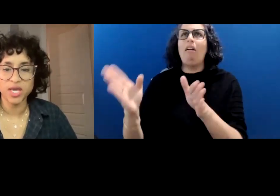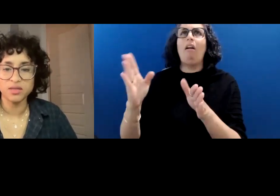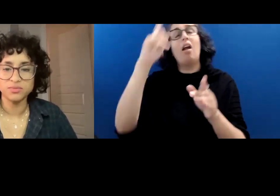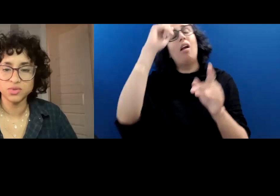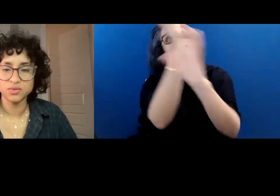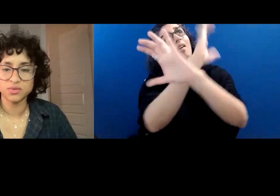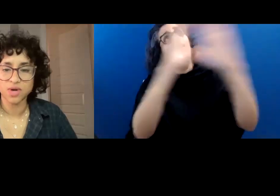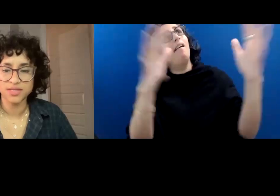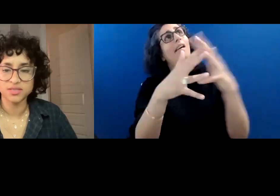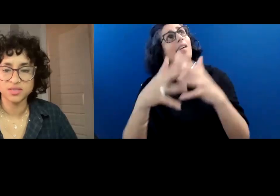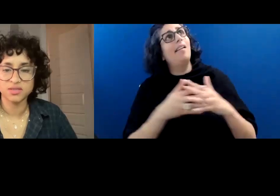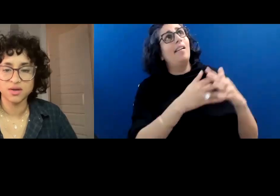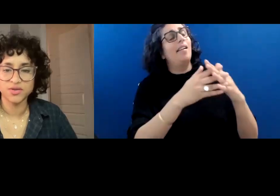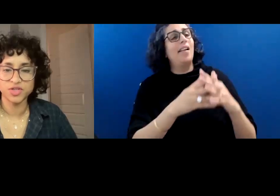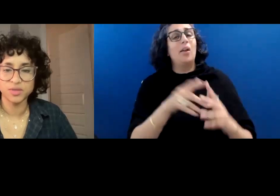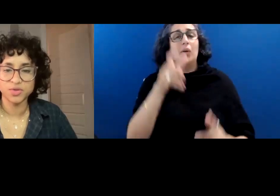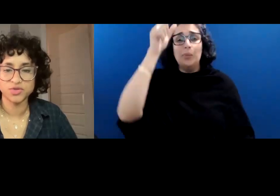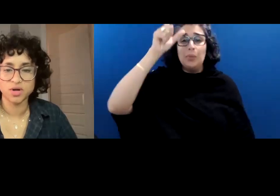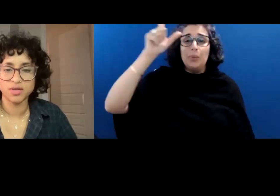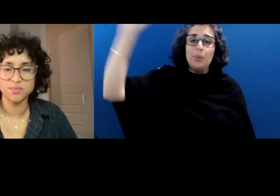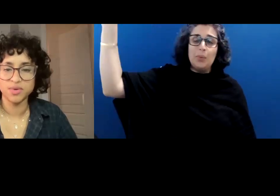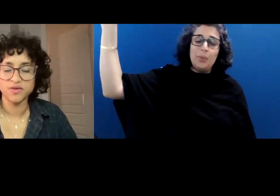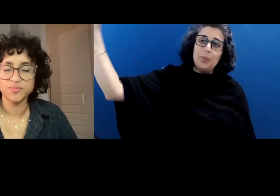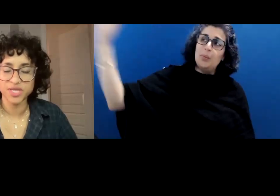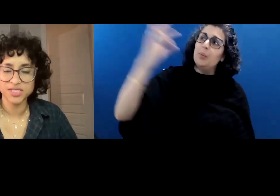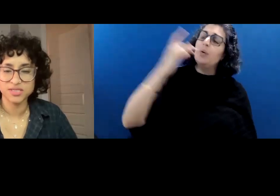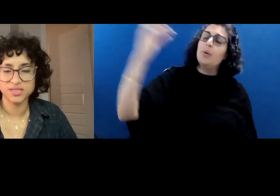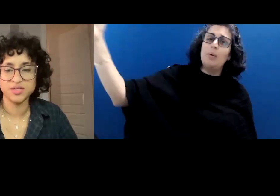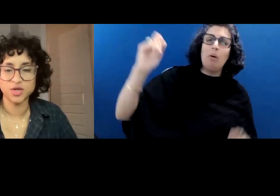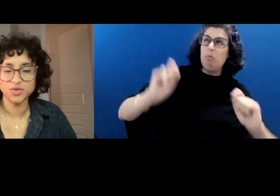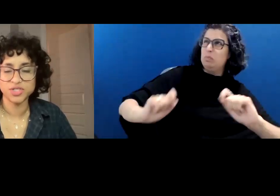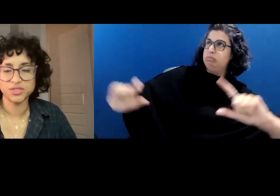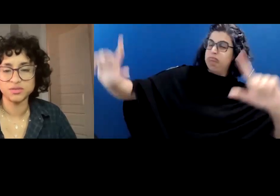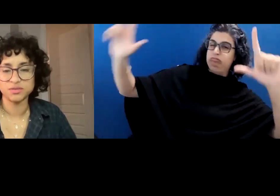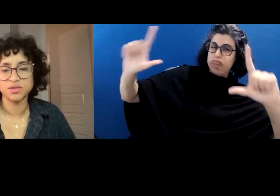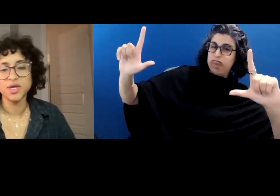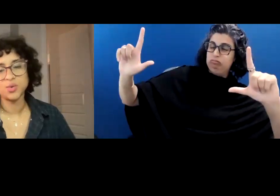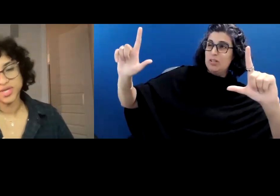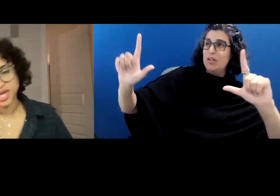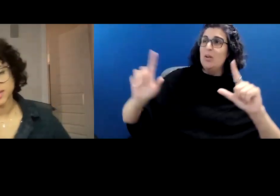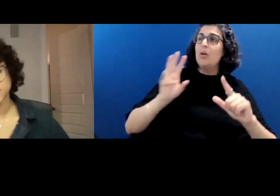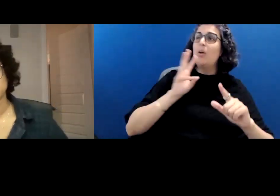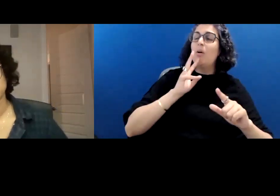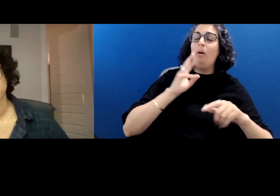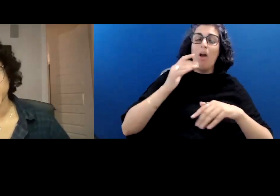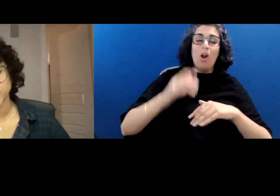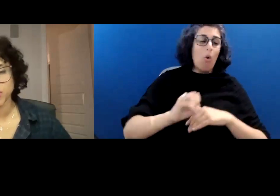The pale moon rises on the jumbotron above the pixelated ocean. We gaze from the third